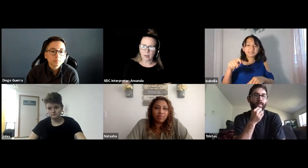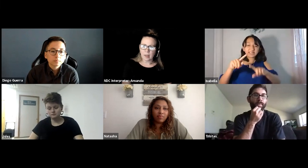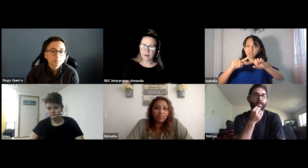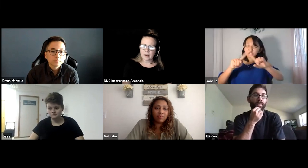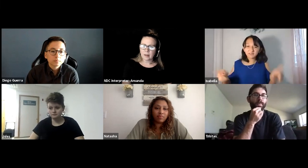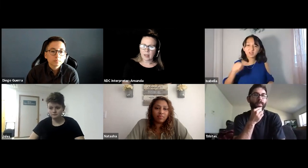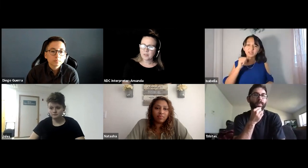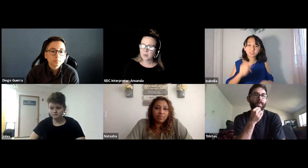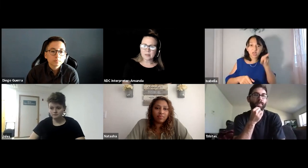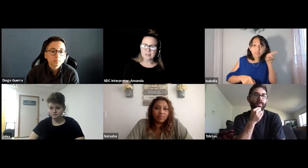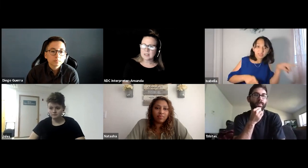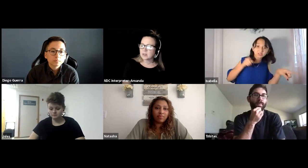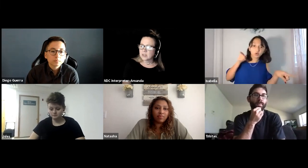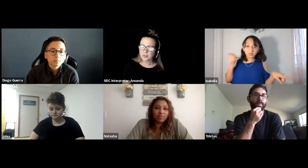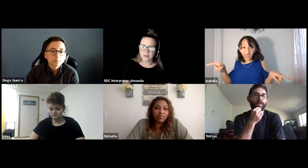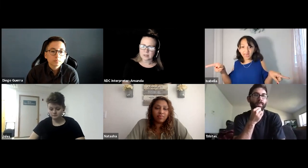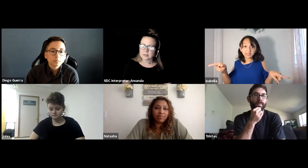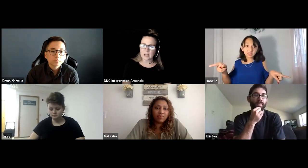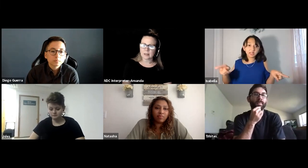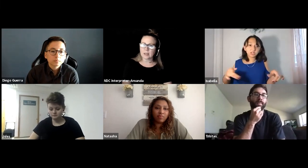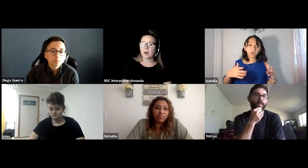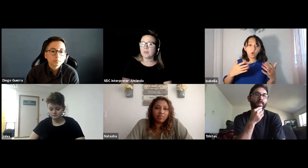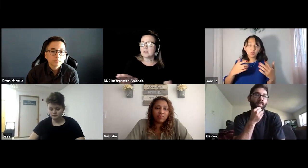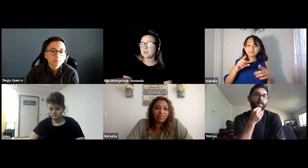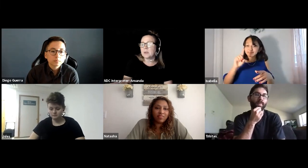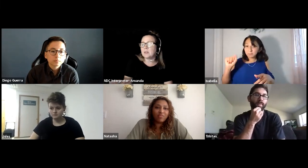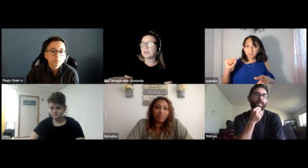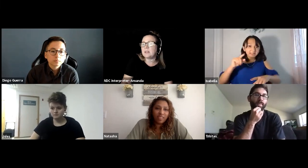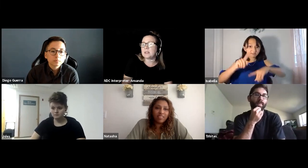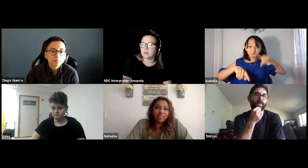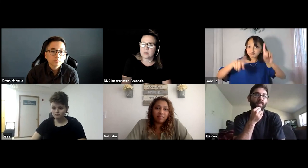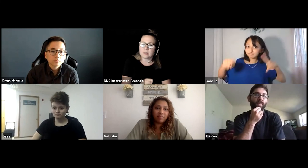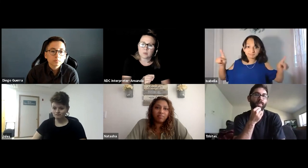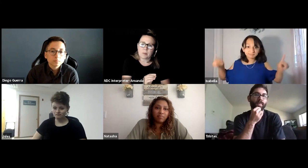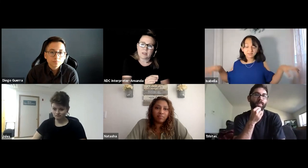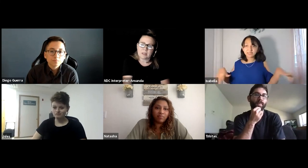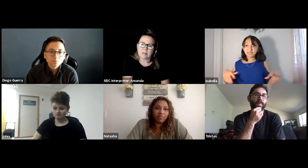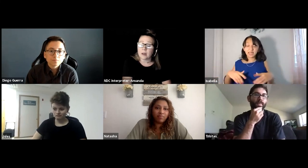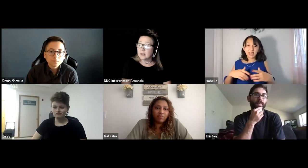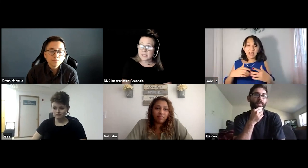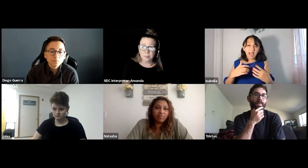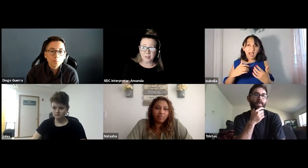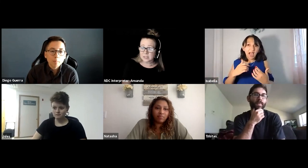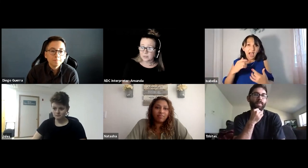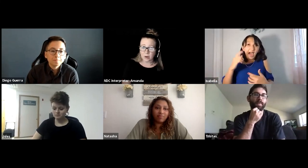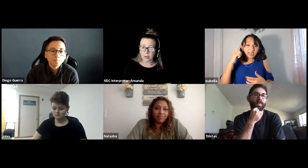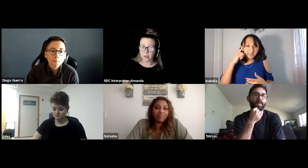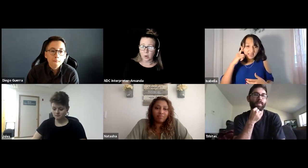And everyone's needs are different. It's not like oh, they're this way so they need this. Or, they're this way because they need that. Disabilities vary.